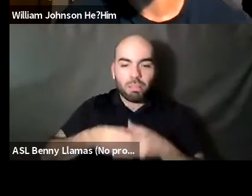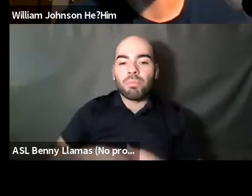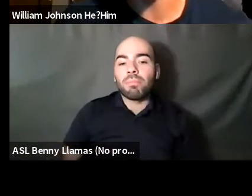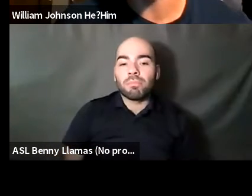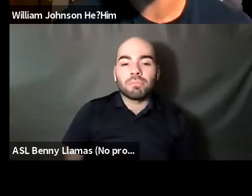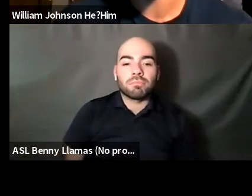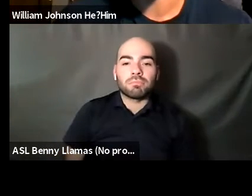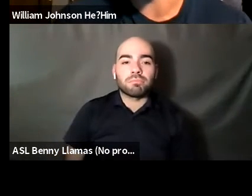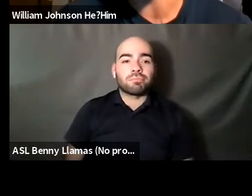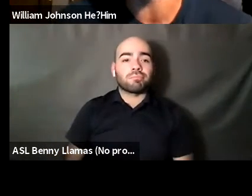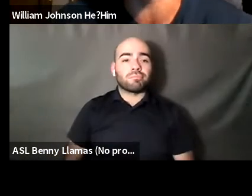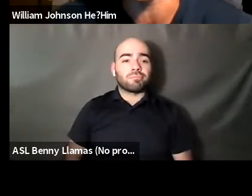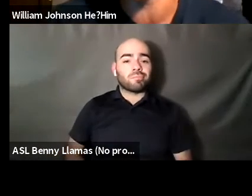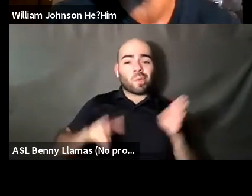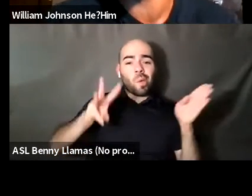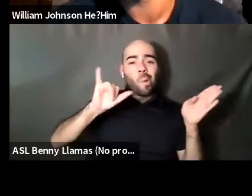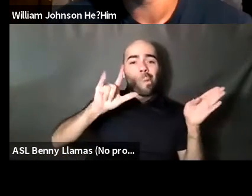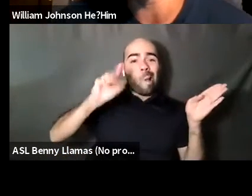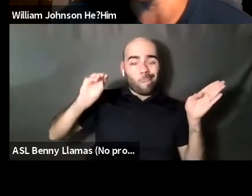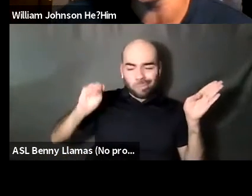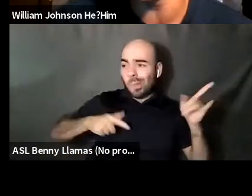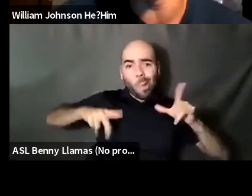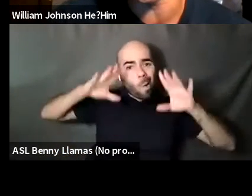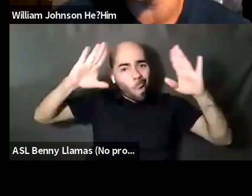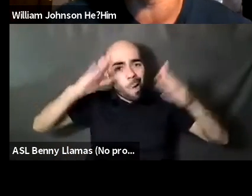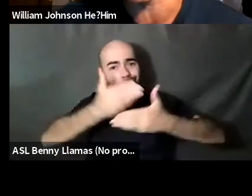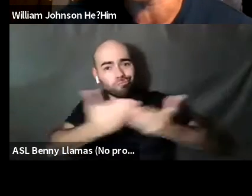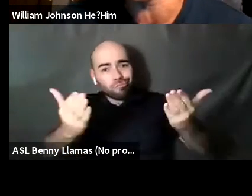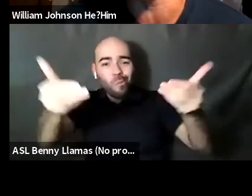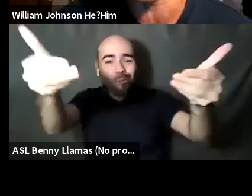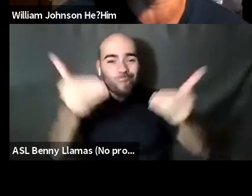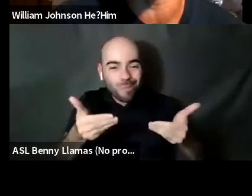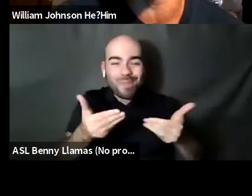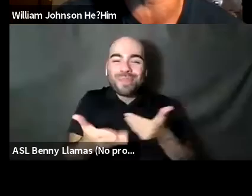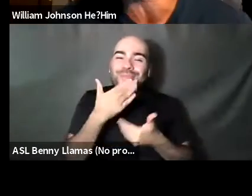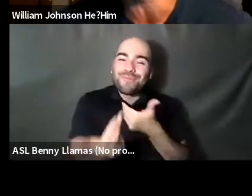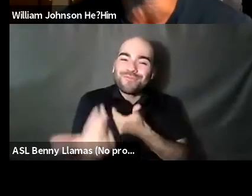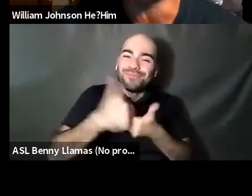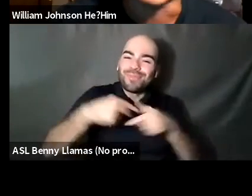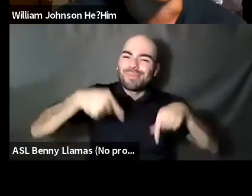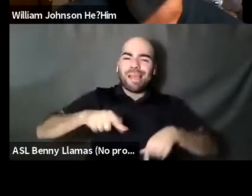William Johnson He?Him: Hello and welcome everyone. And thank you for joining us for lambda live as present sex and the body.